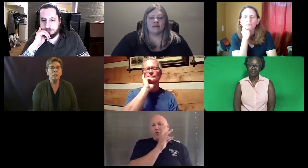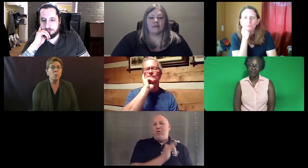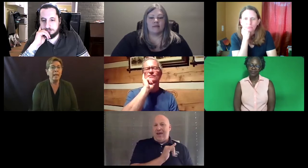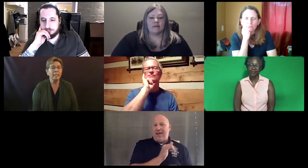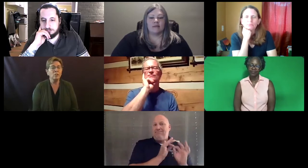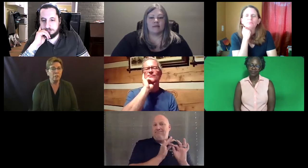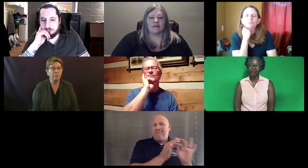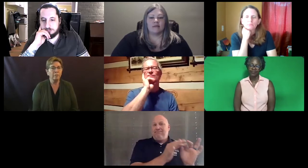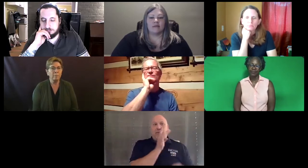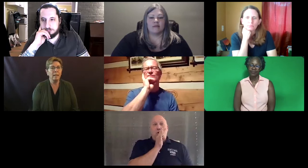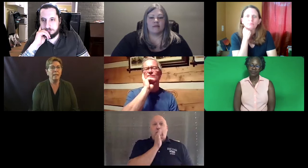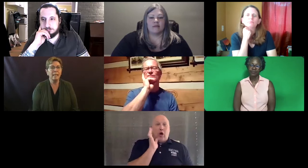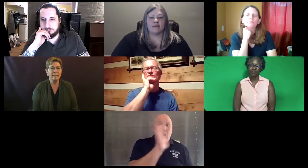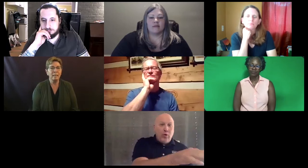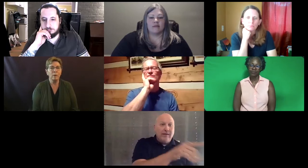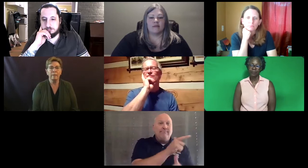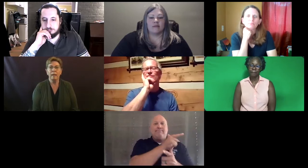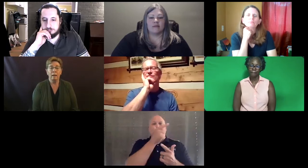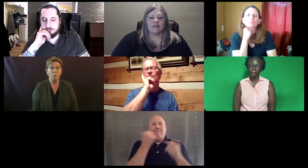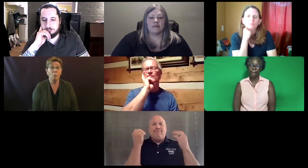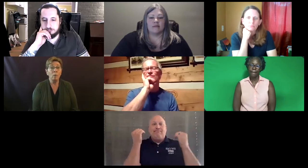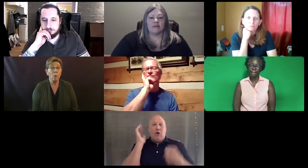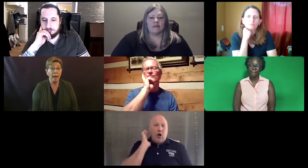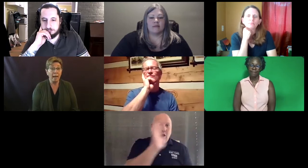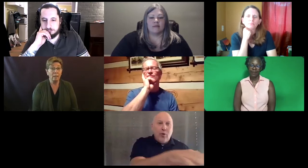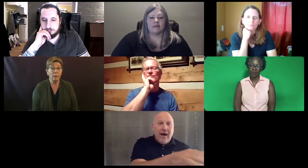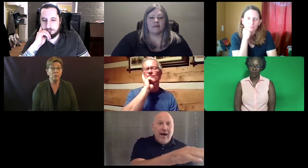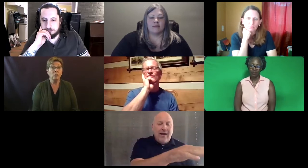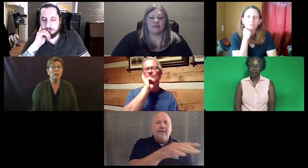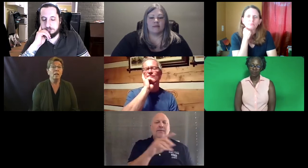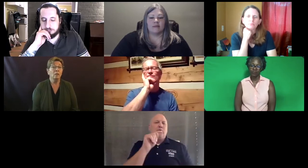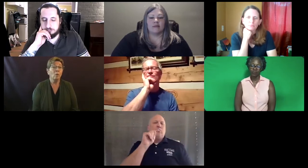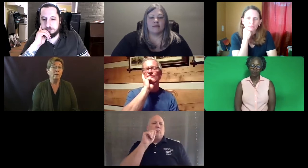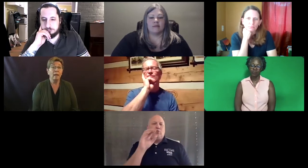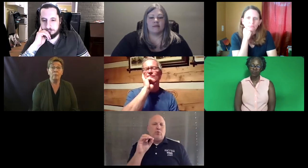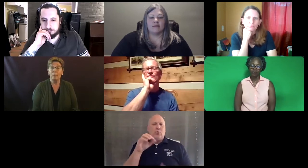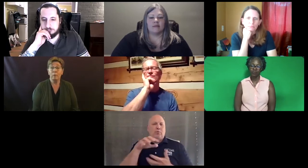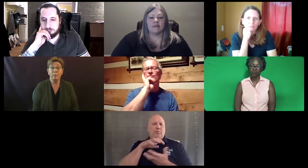So we had to shift from testing with one way interaction, you know, and whether it would